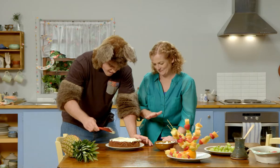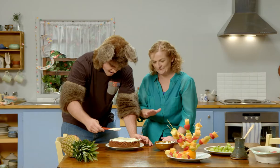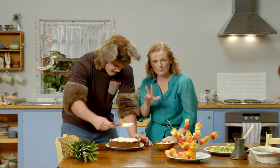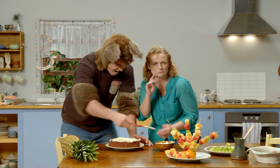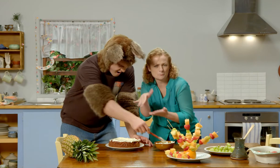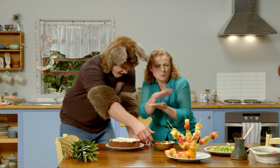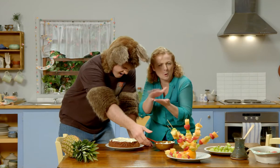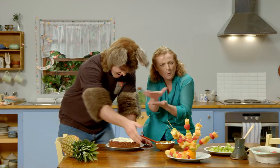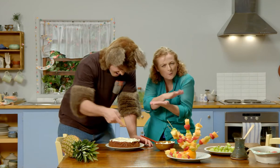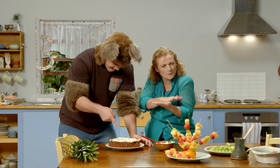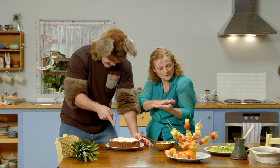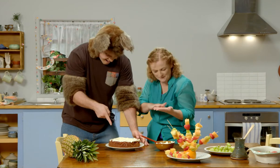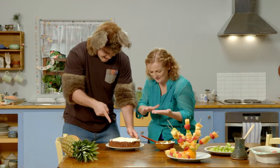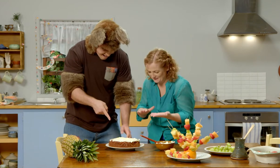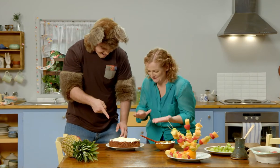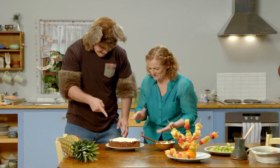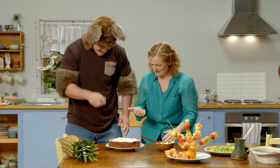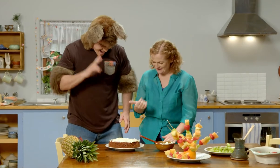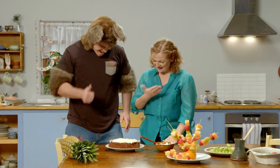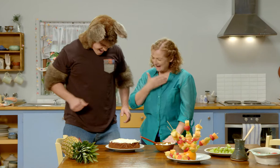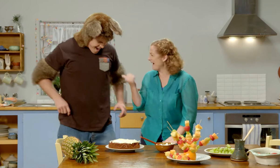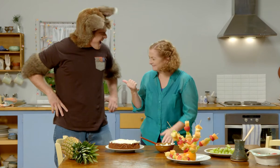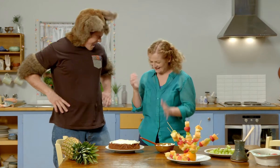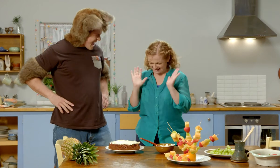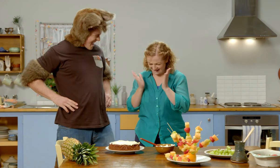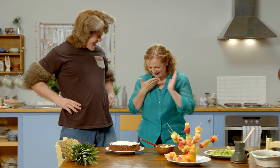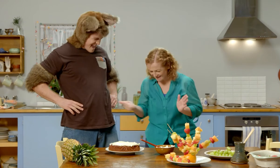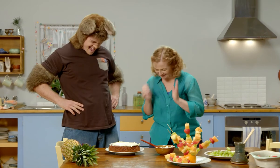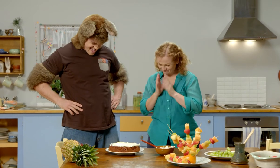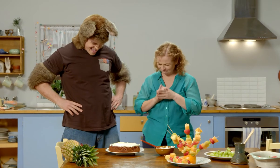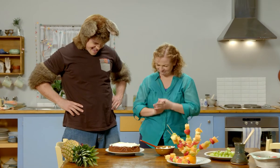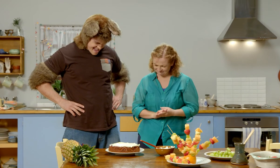Mmm. Just lovely! Lovely.